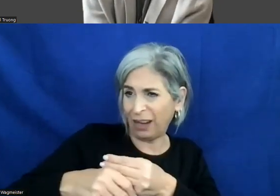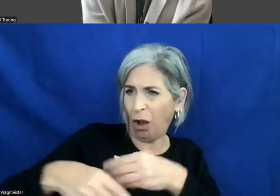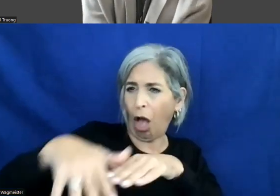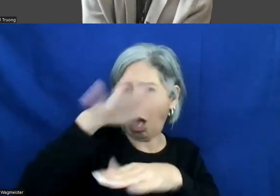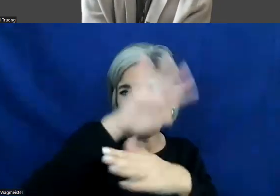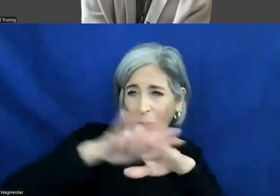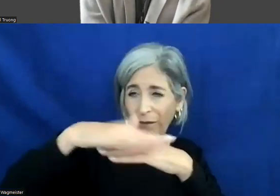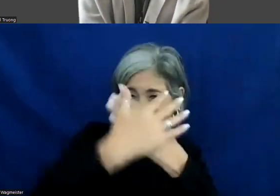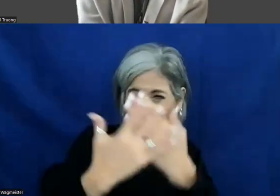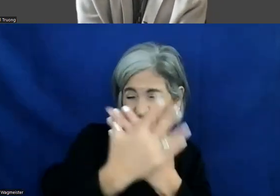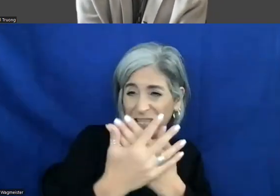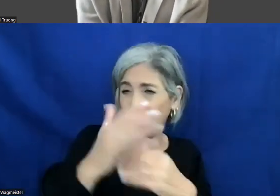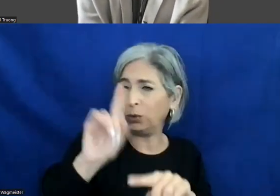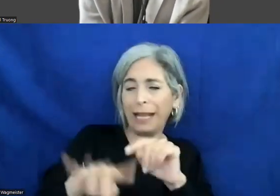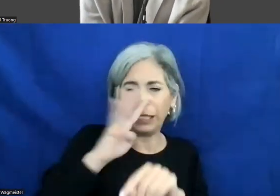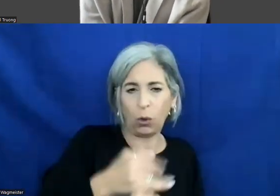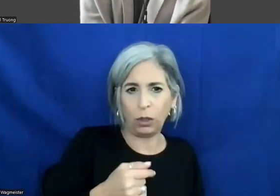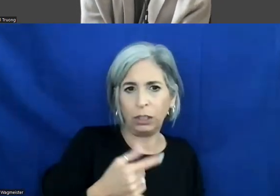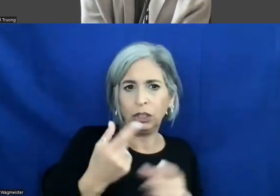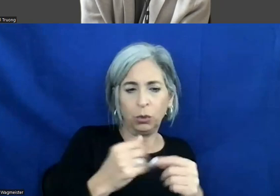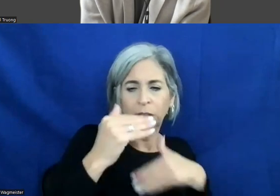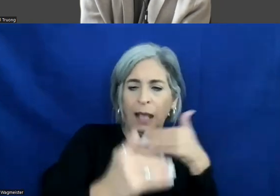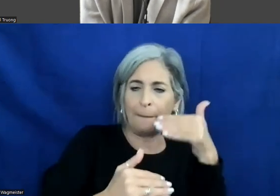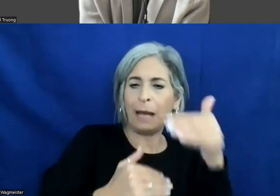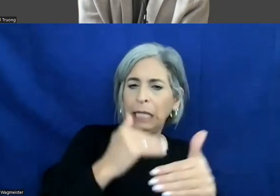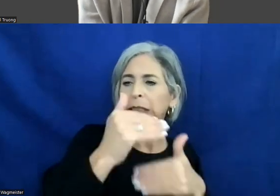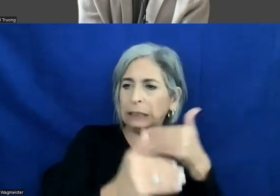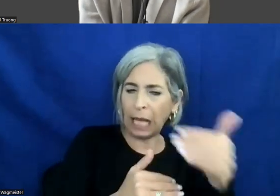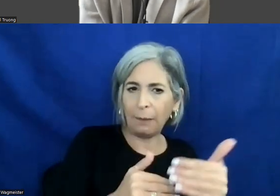Take a bite sized approach, do it step by step. One thing I have learned,